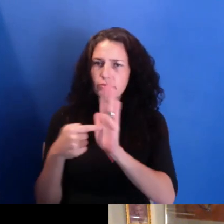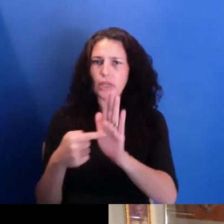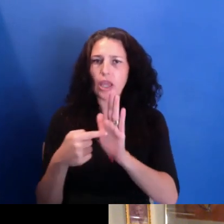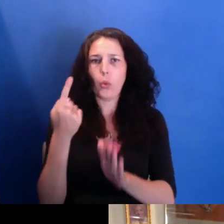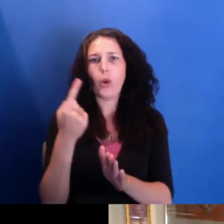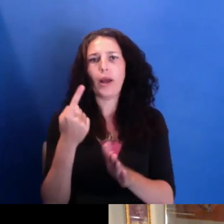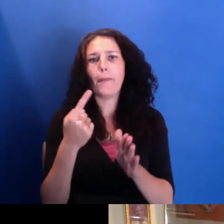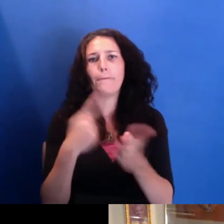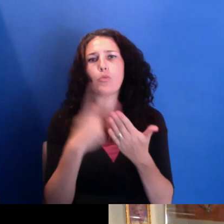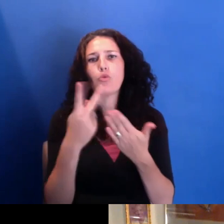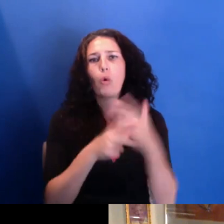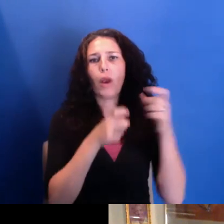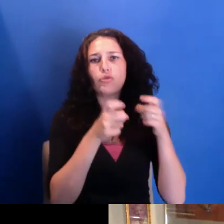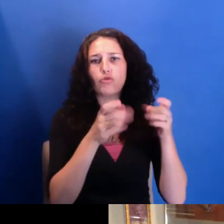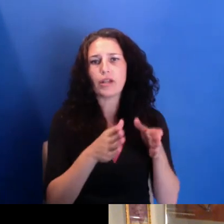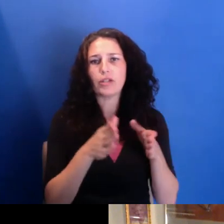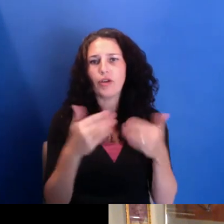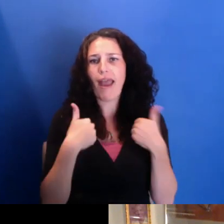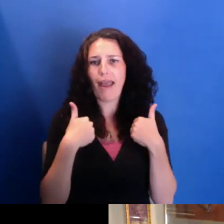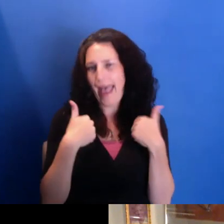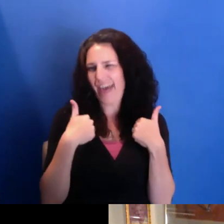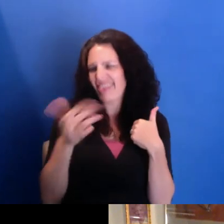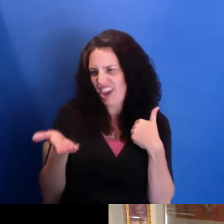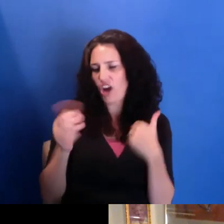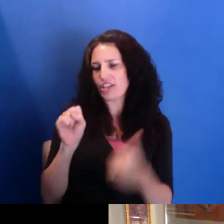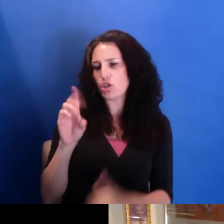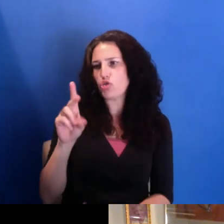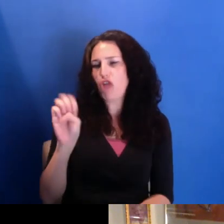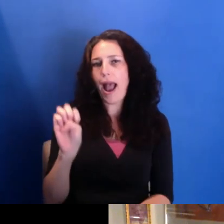said, you know, we've got to figure out ways that people can see the work in community settings.